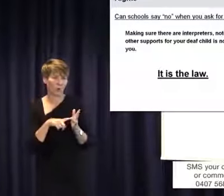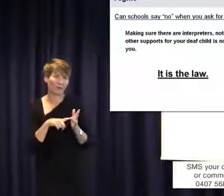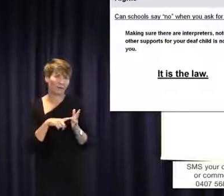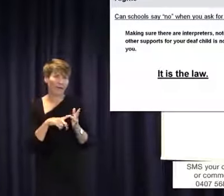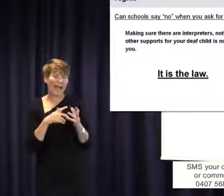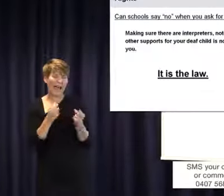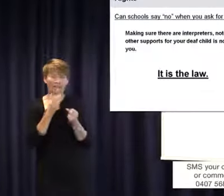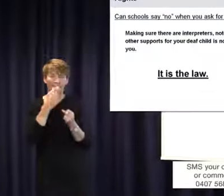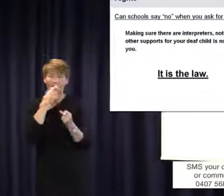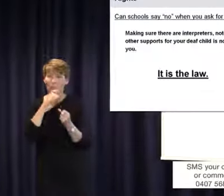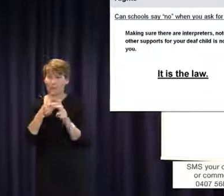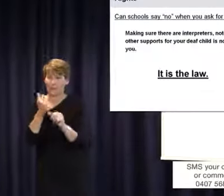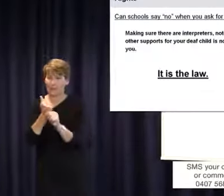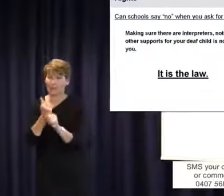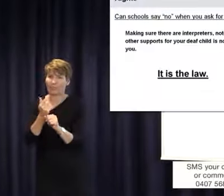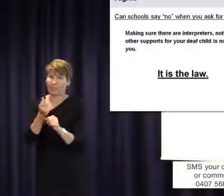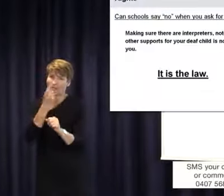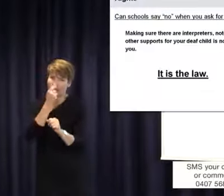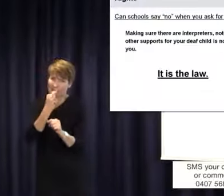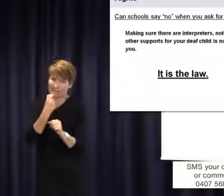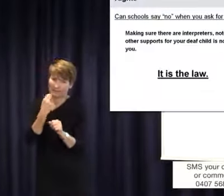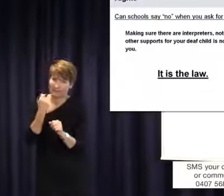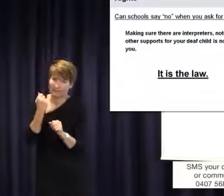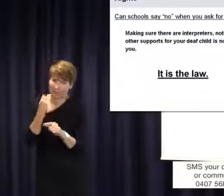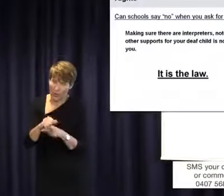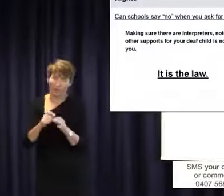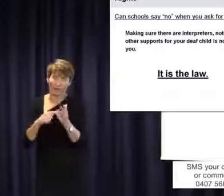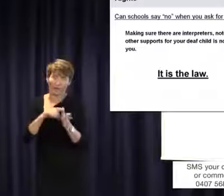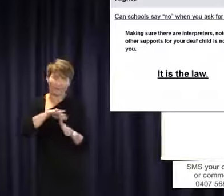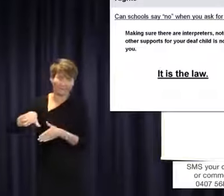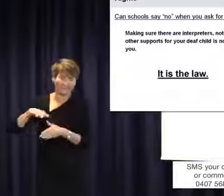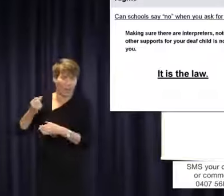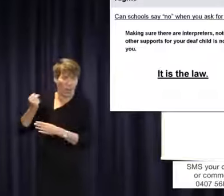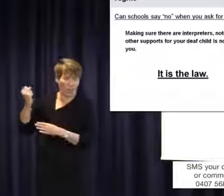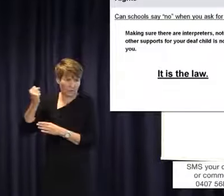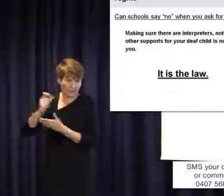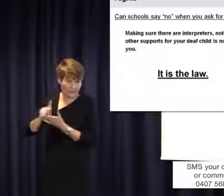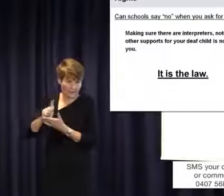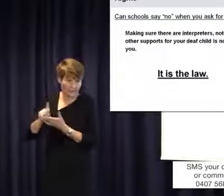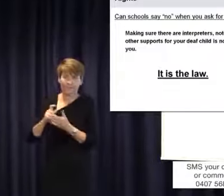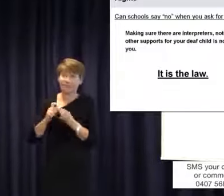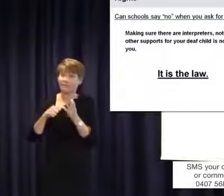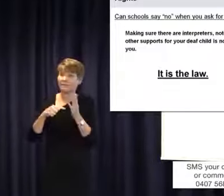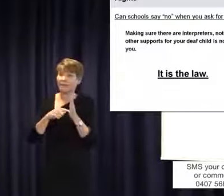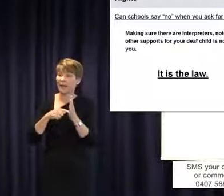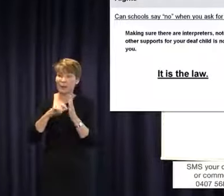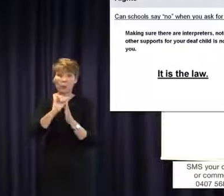them later on. Generally speaking, making sure that your child has the supports they